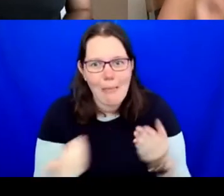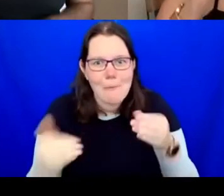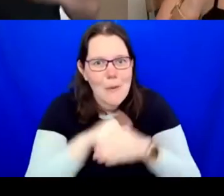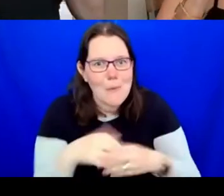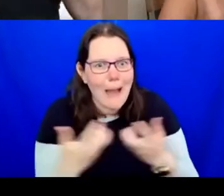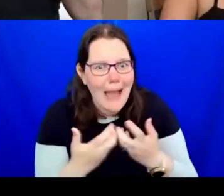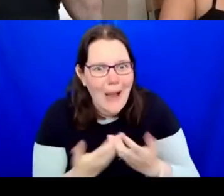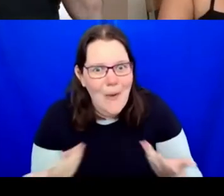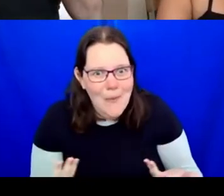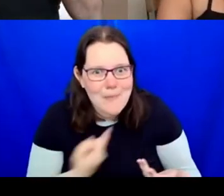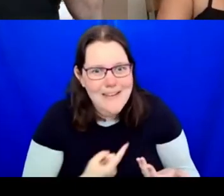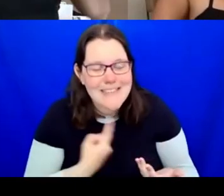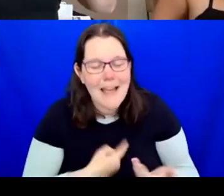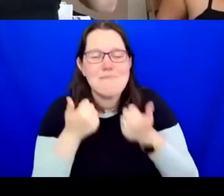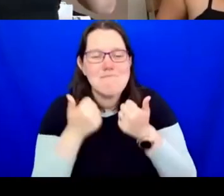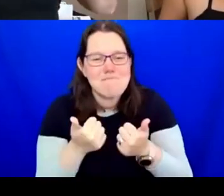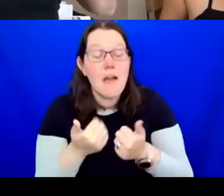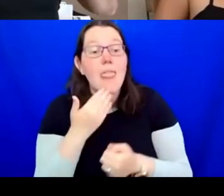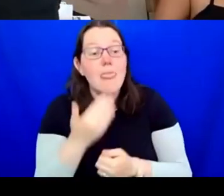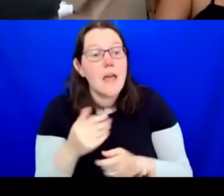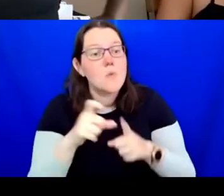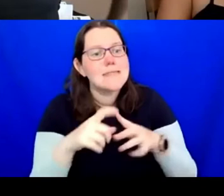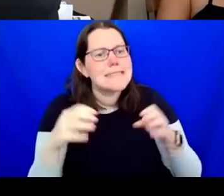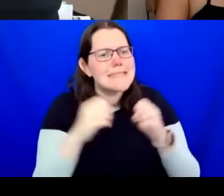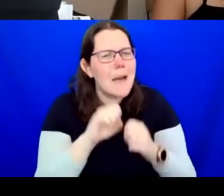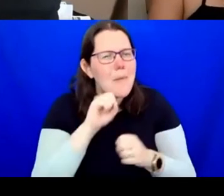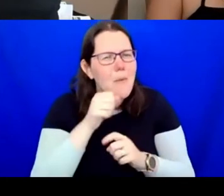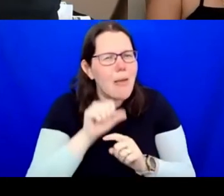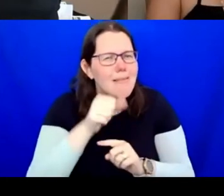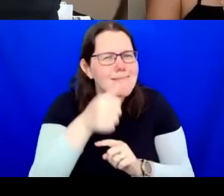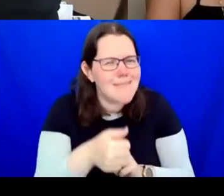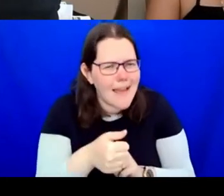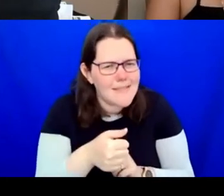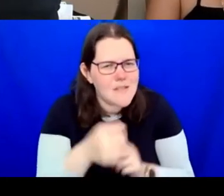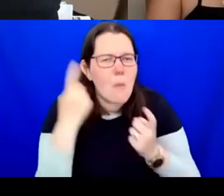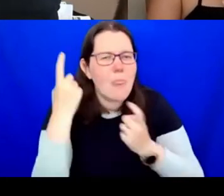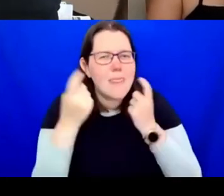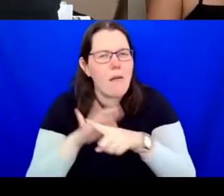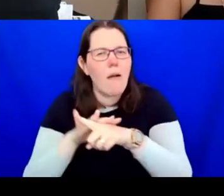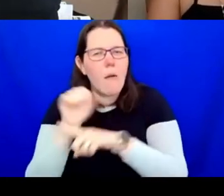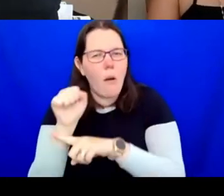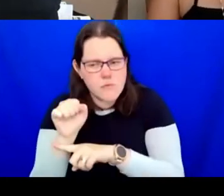Debs, next, is thinking about, you know, you instil this change or you want to